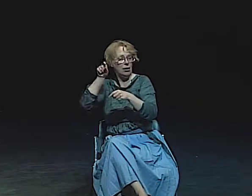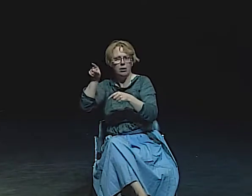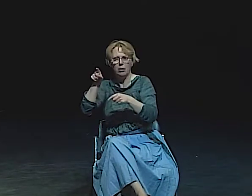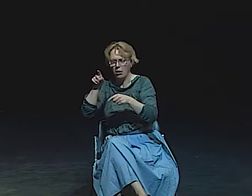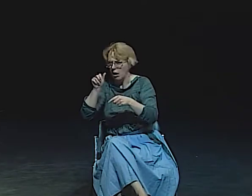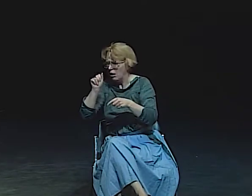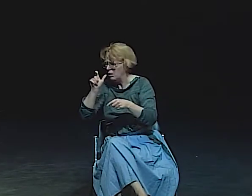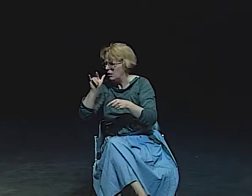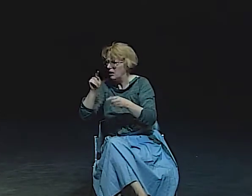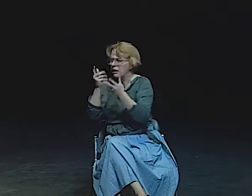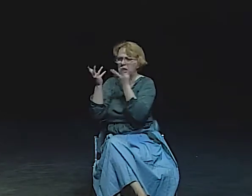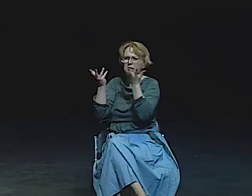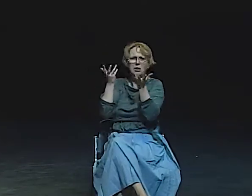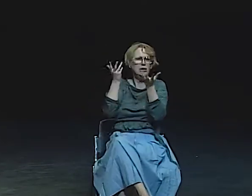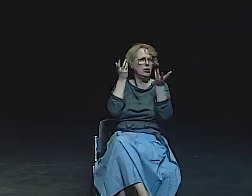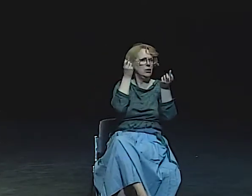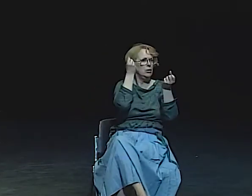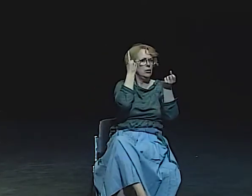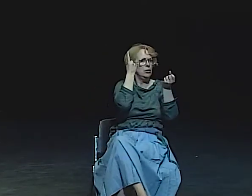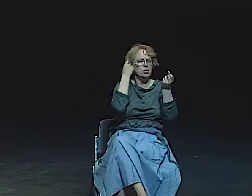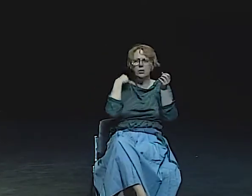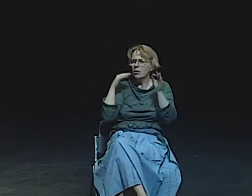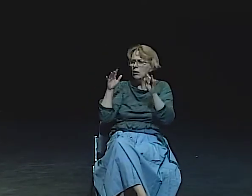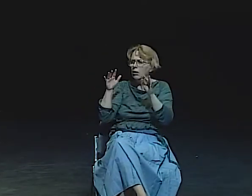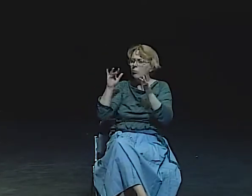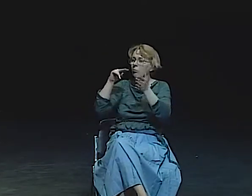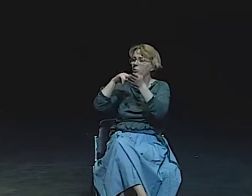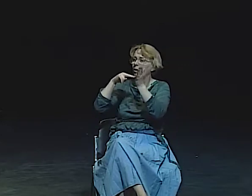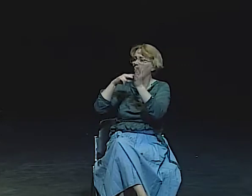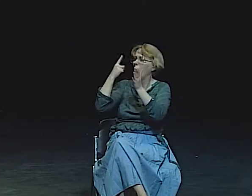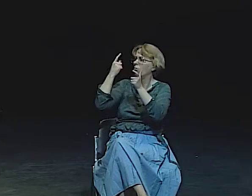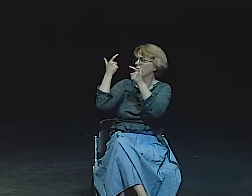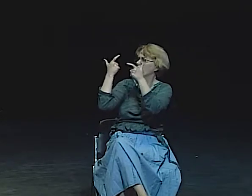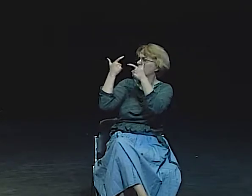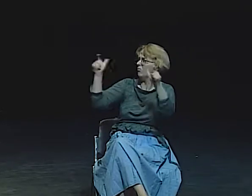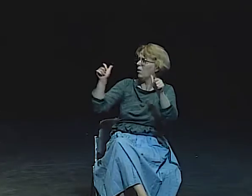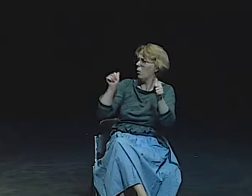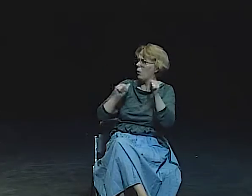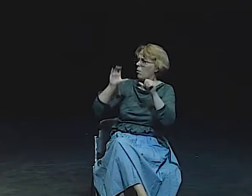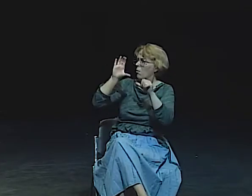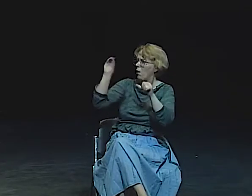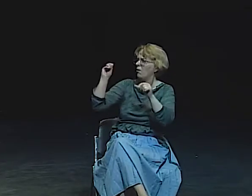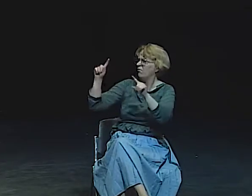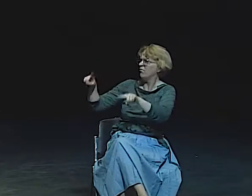AND WE REALIZED THAT NOBODY HAD ACTUALLY DONE ANY WORK ON THAT IN SEATTLE.